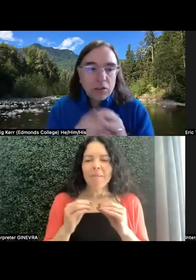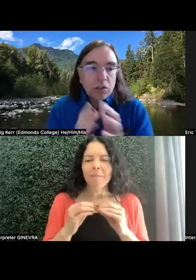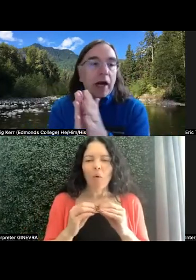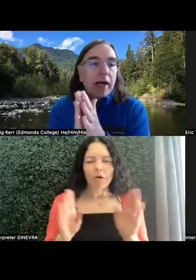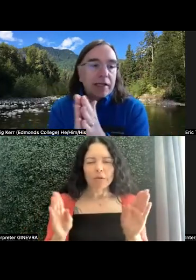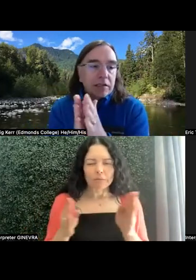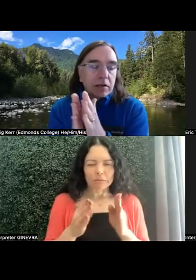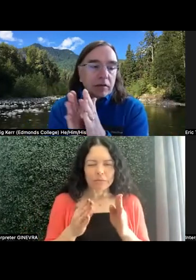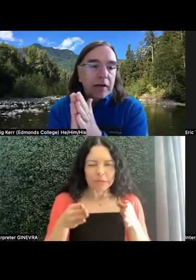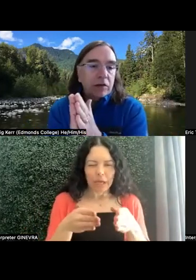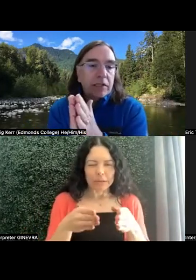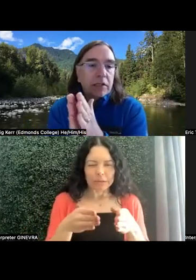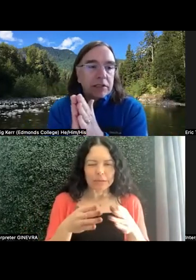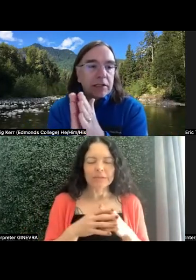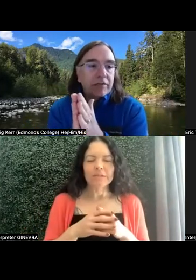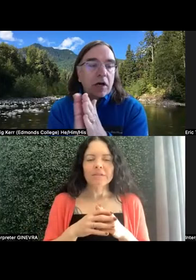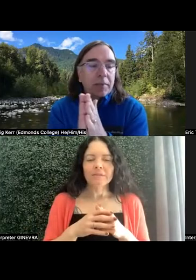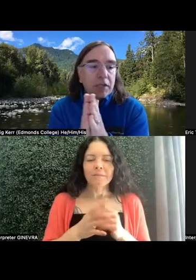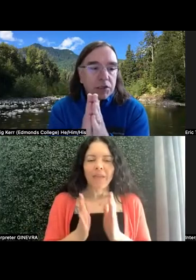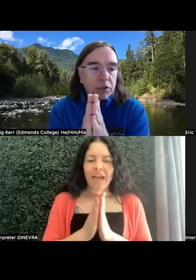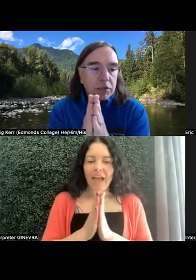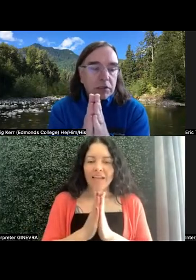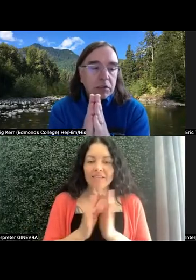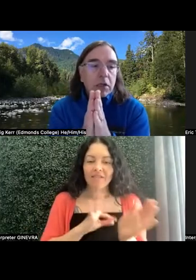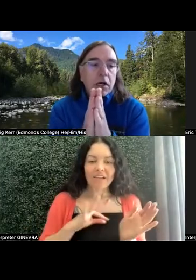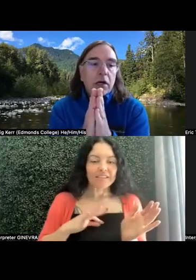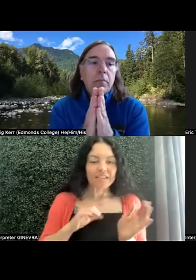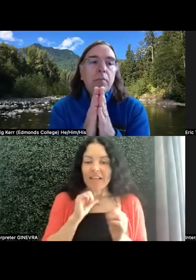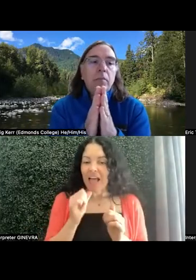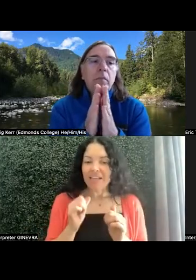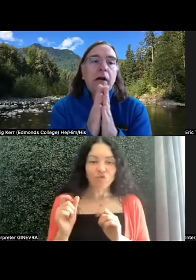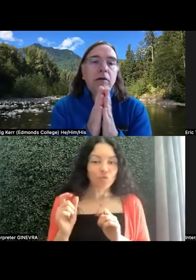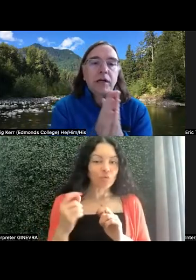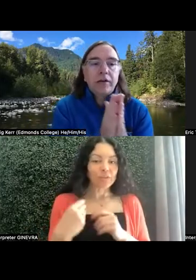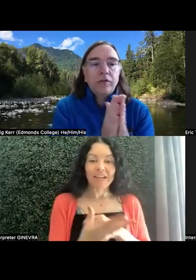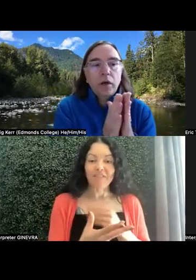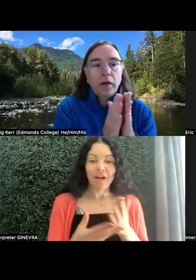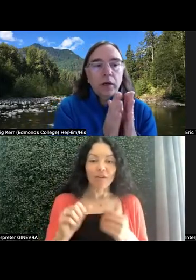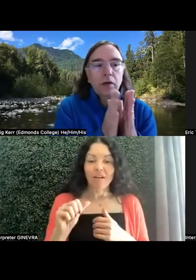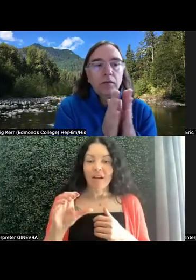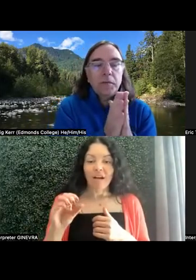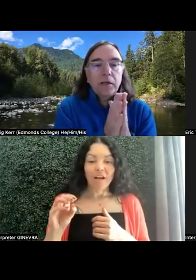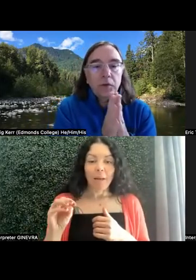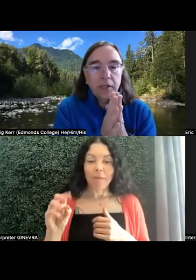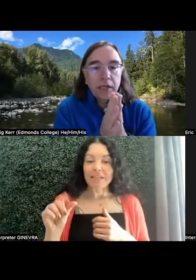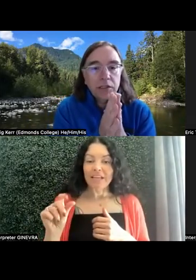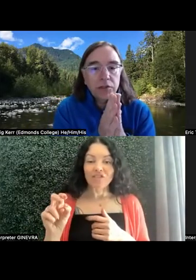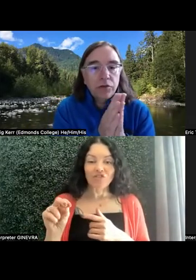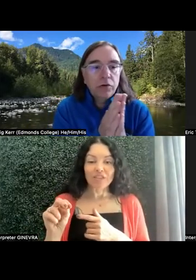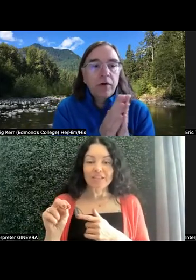So I ask faculty not to give accommodations outside of what has been communicated to you